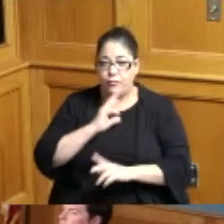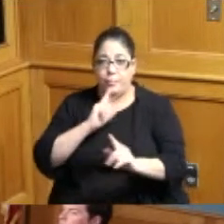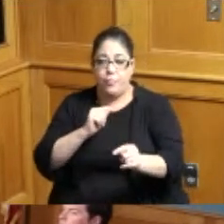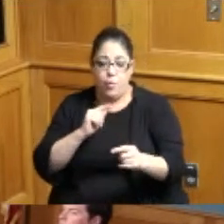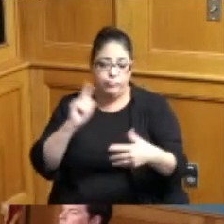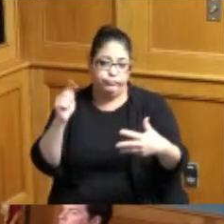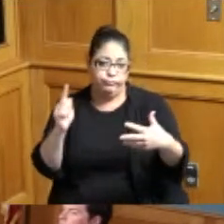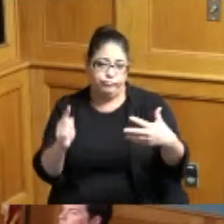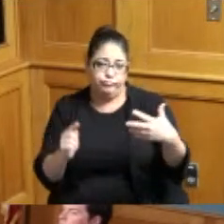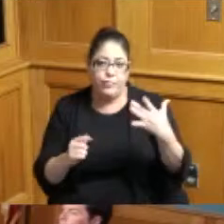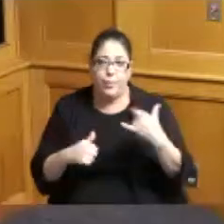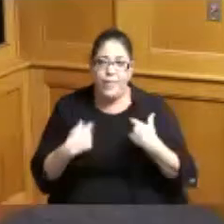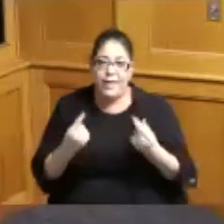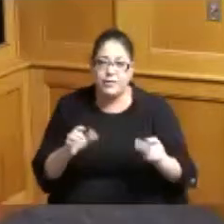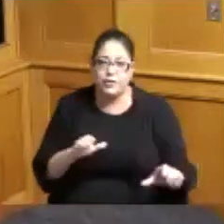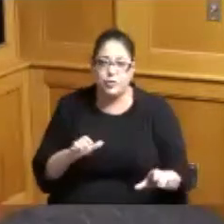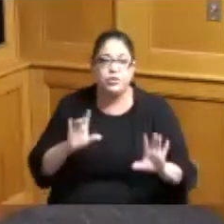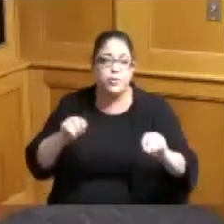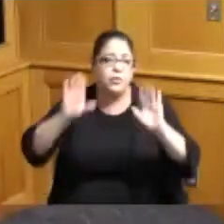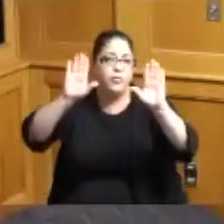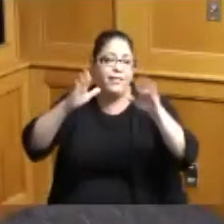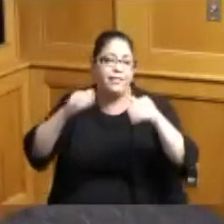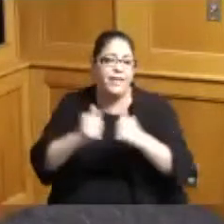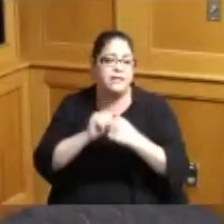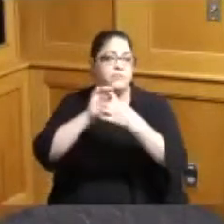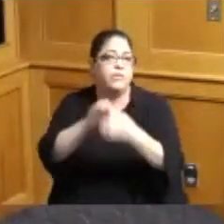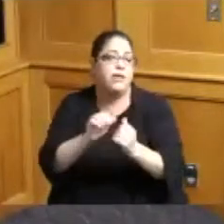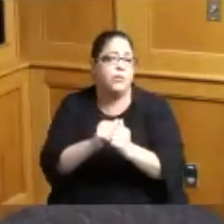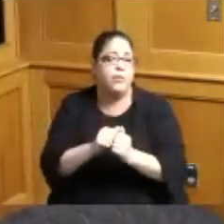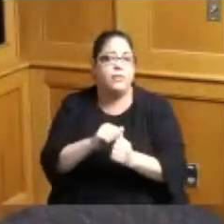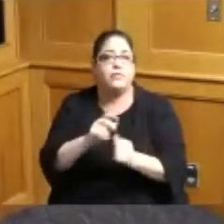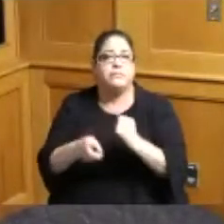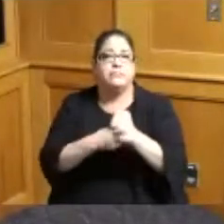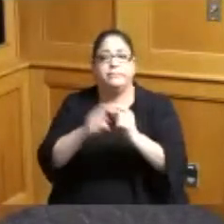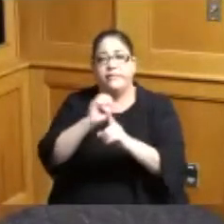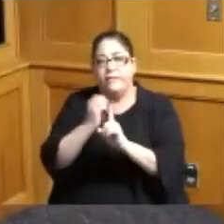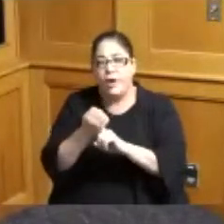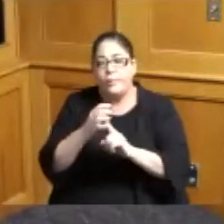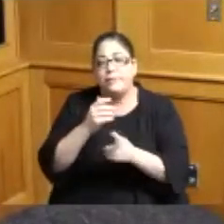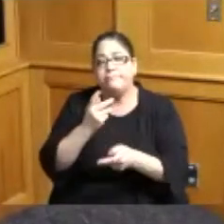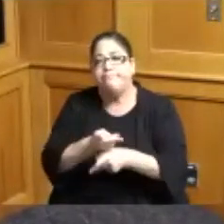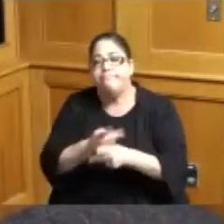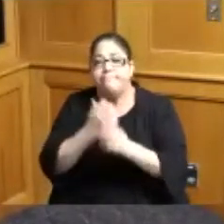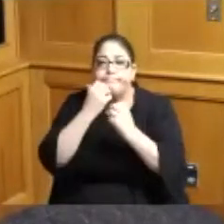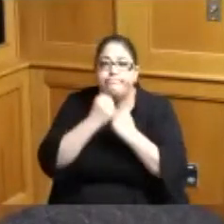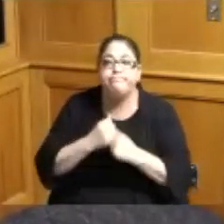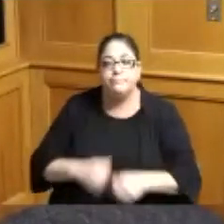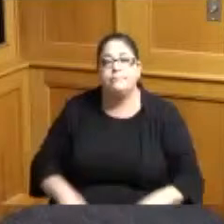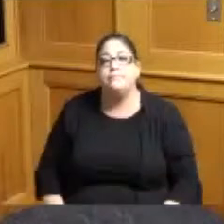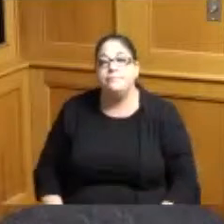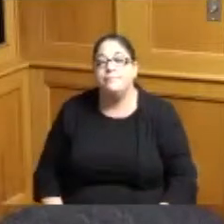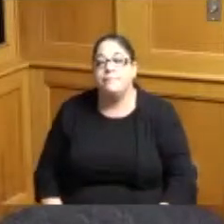been doing we're just doing great things as it relates to the environment so okay with no yes